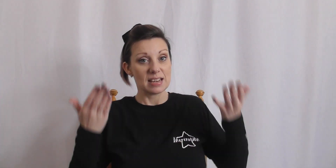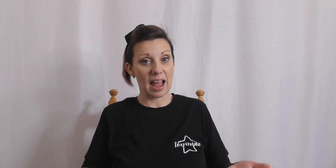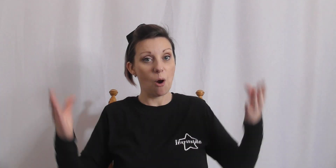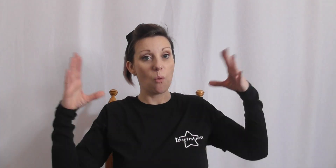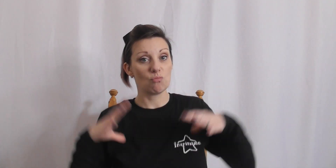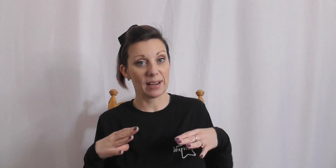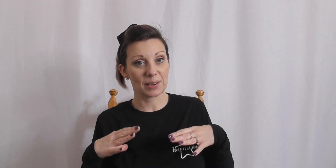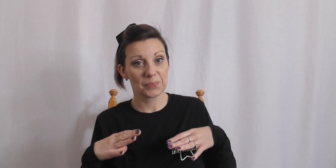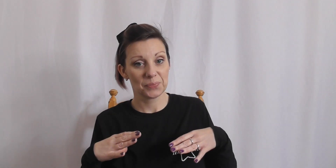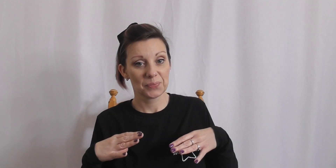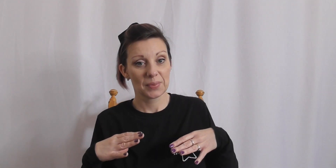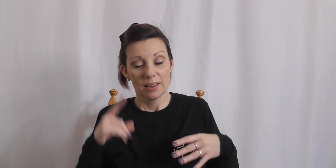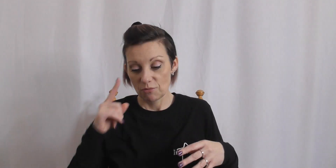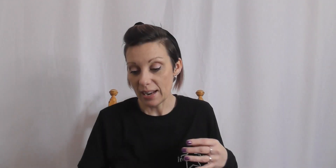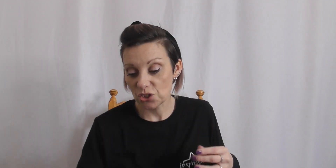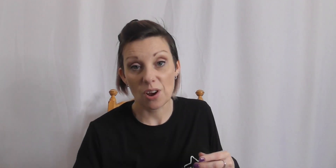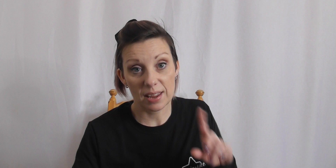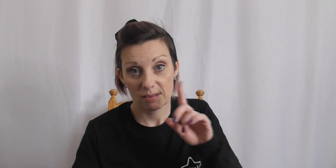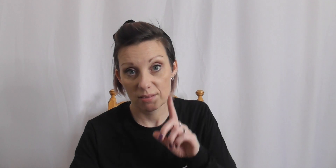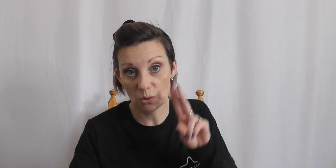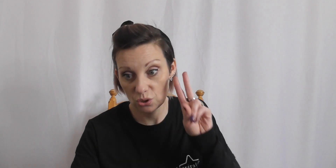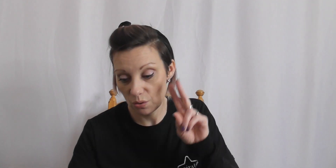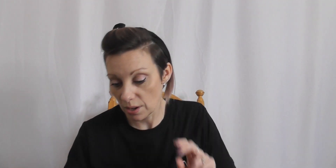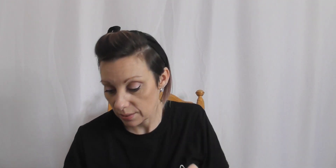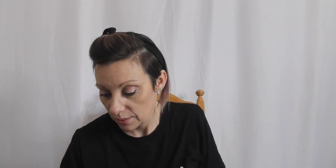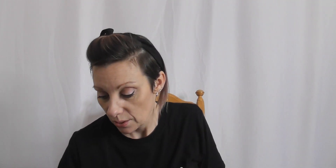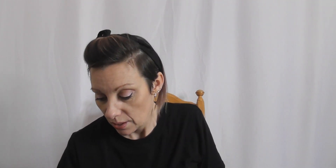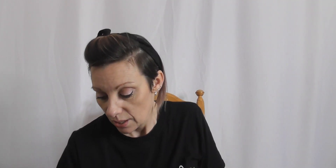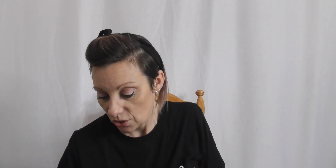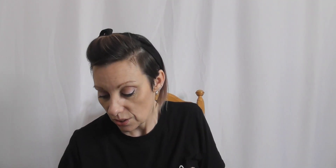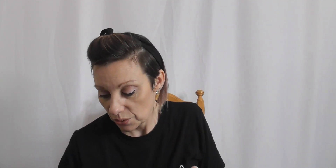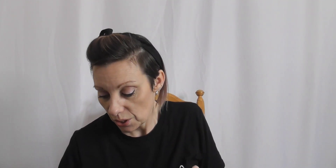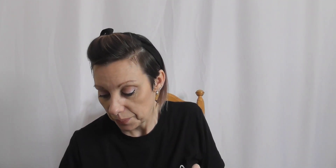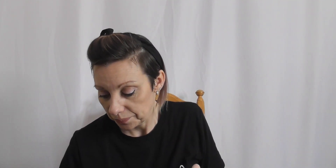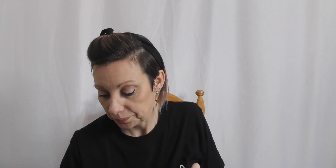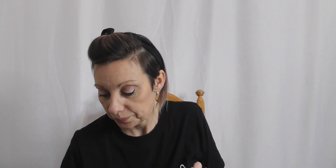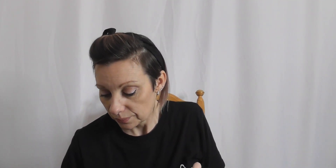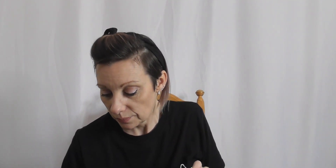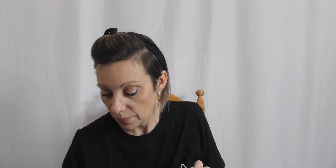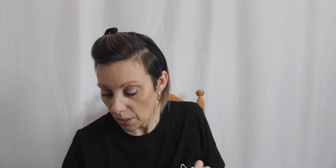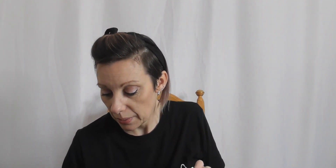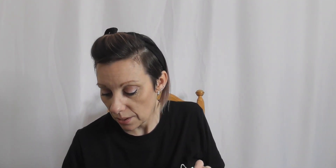now break. Right let's try those two lines, just those two here we go.